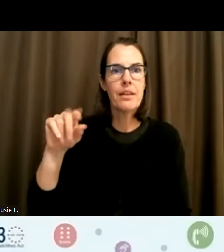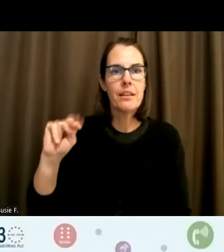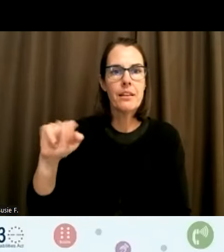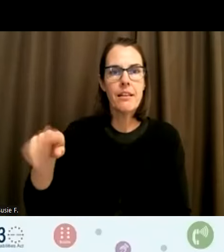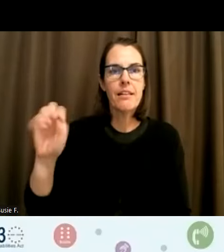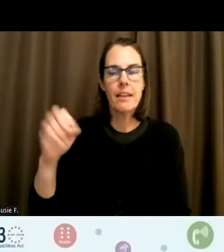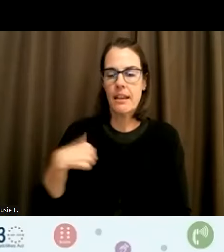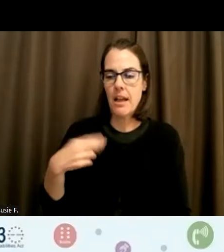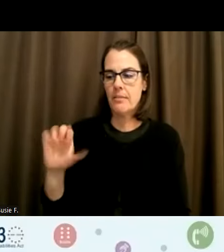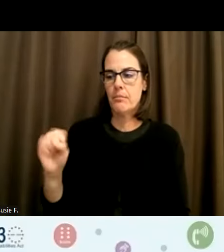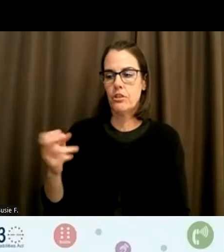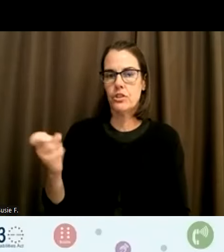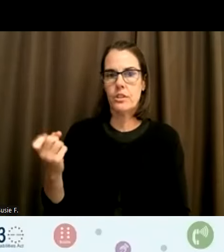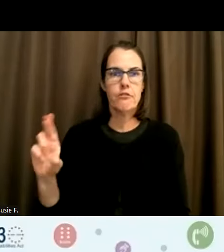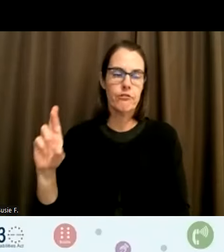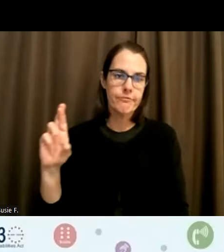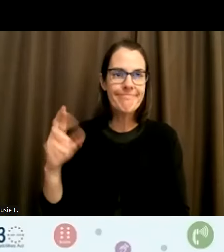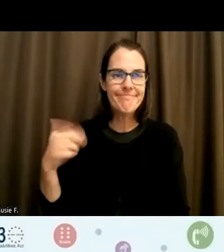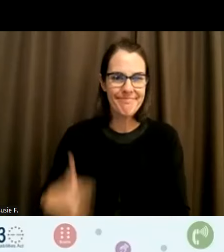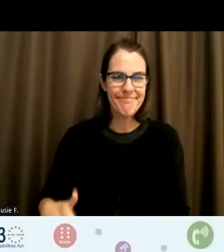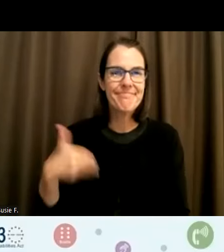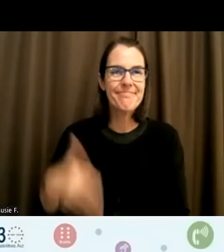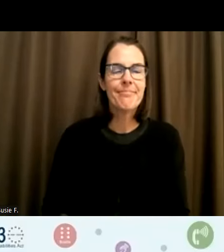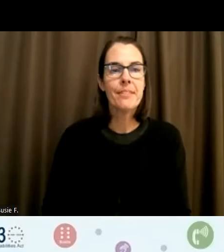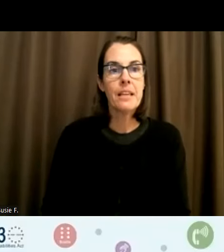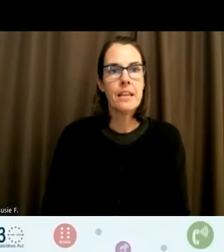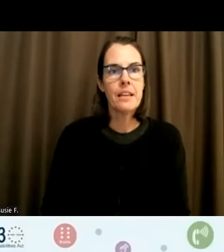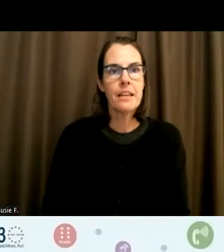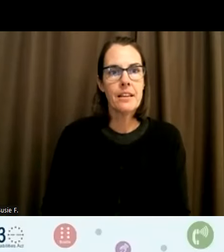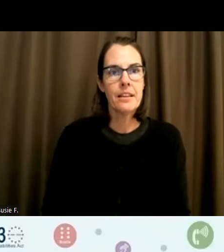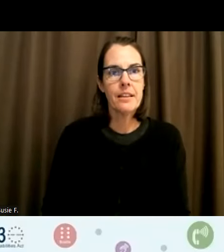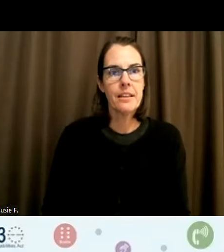She her pronouns I description